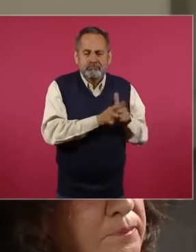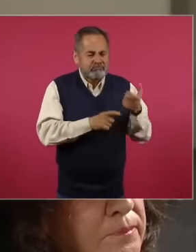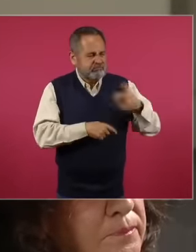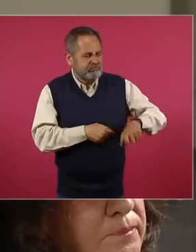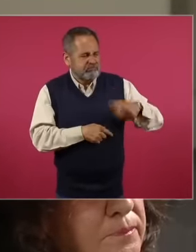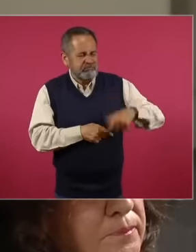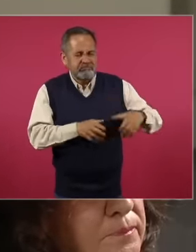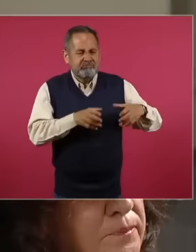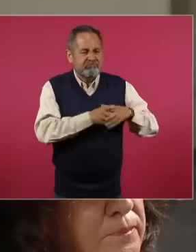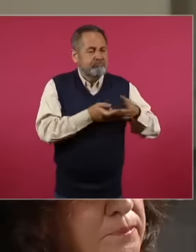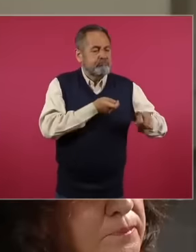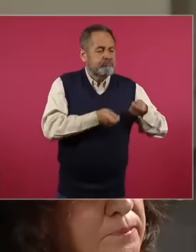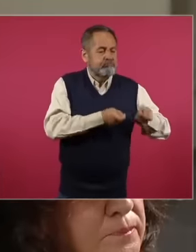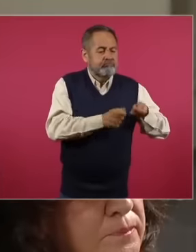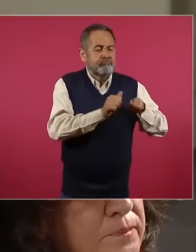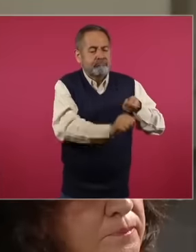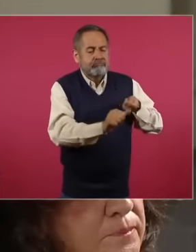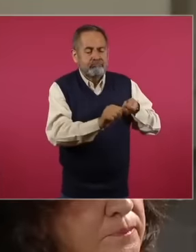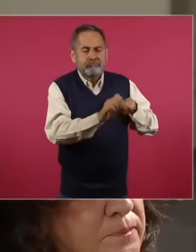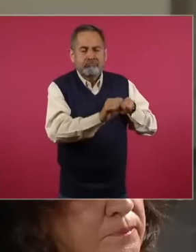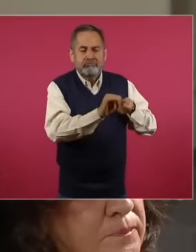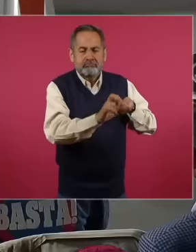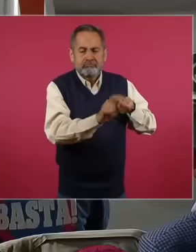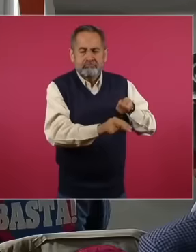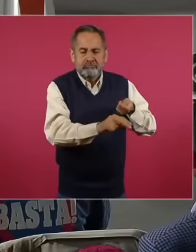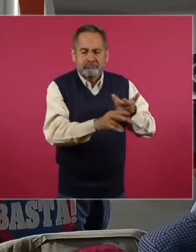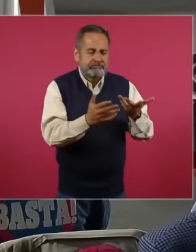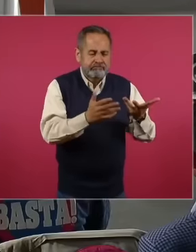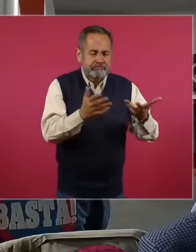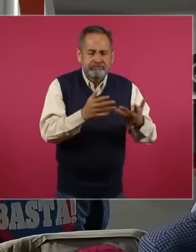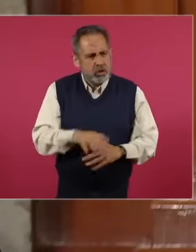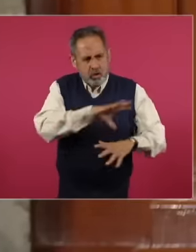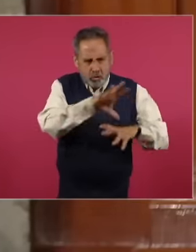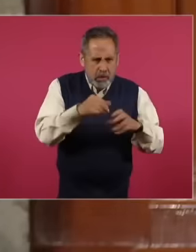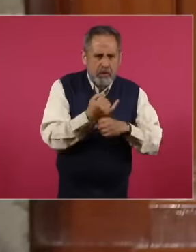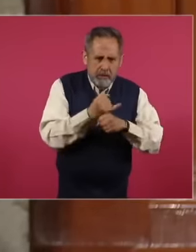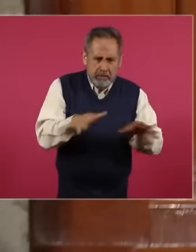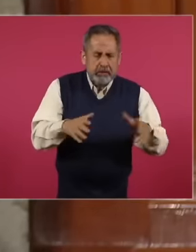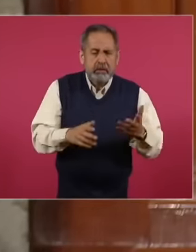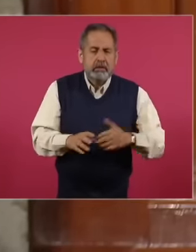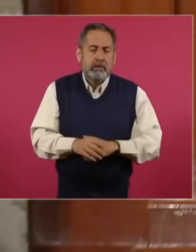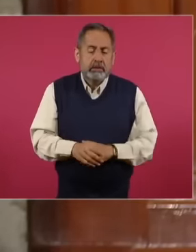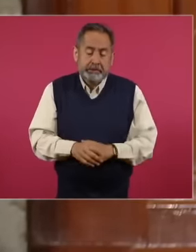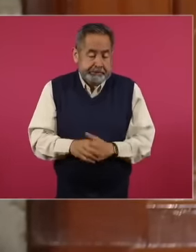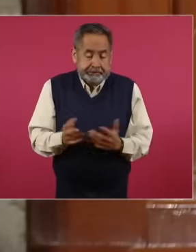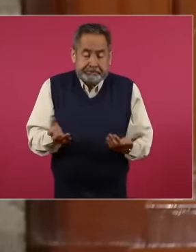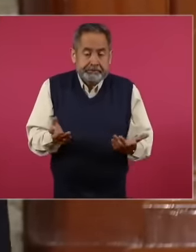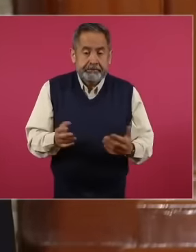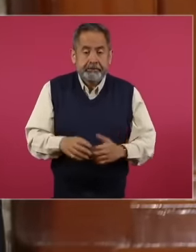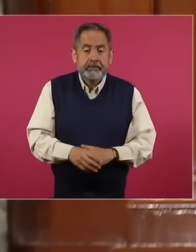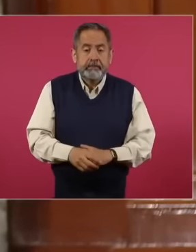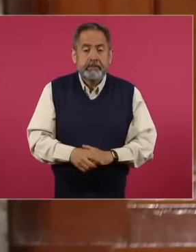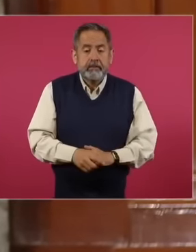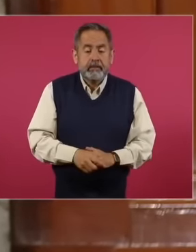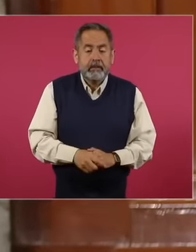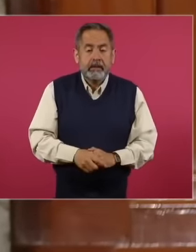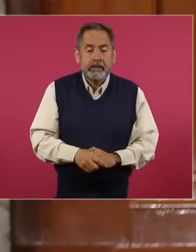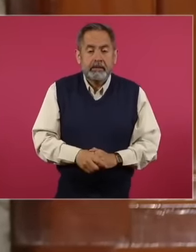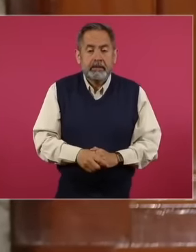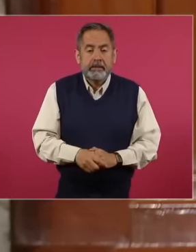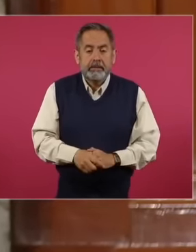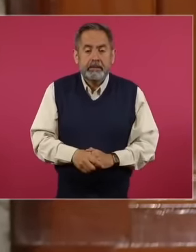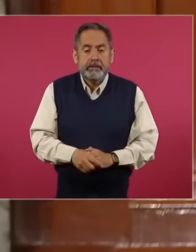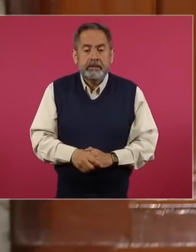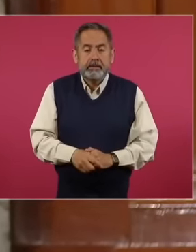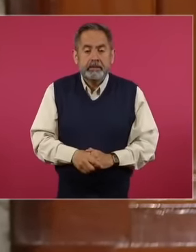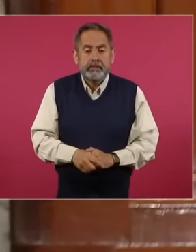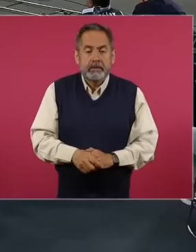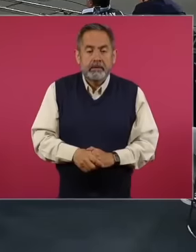continue in this same machination. So, opinion, president. Thank you, there is no way that this will come out. This